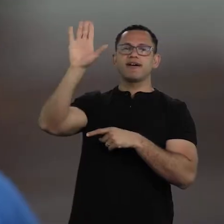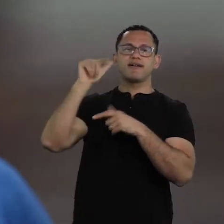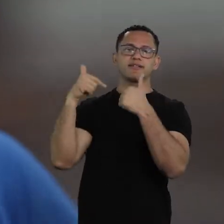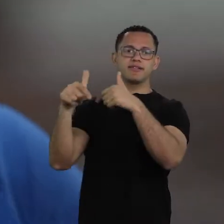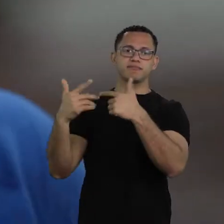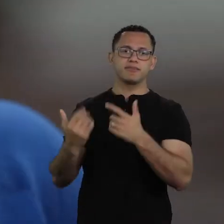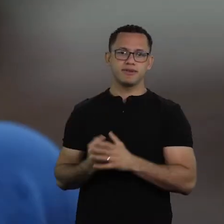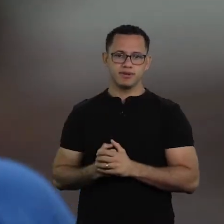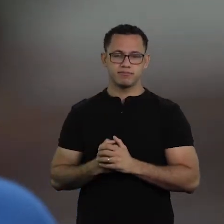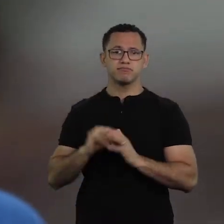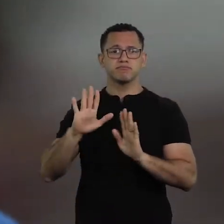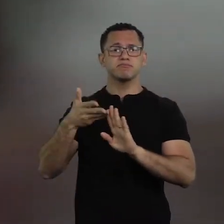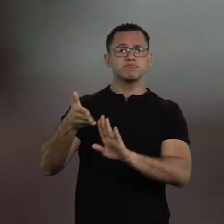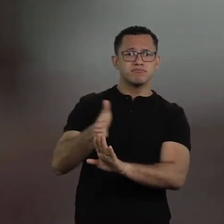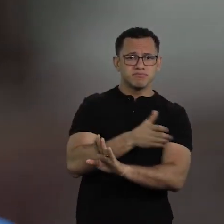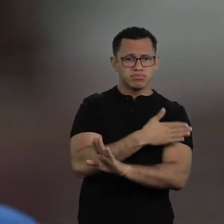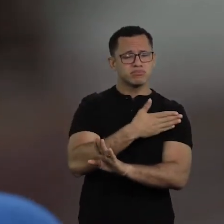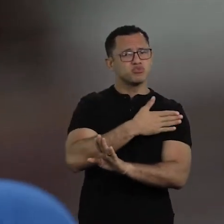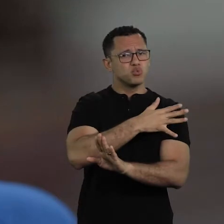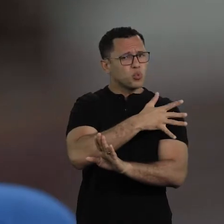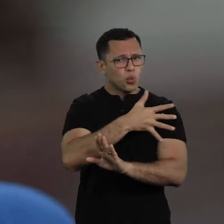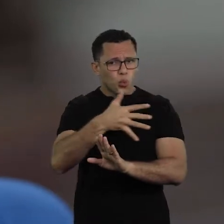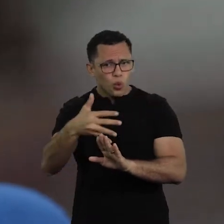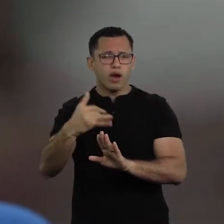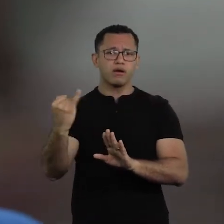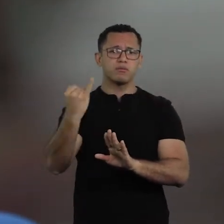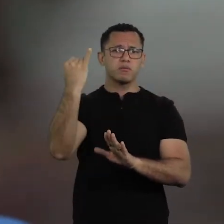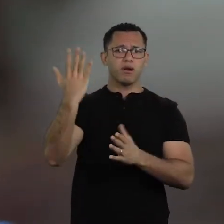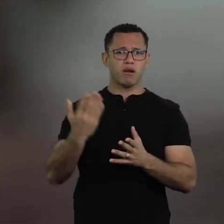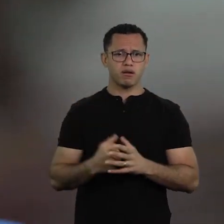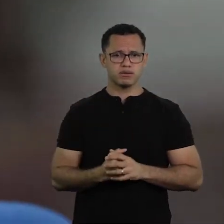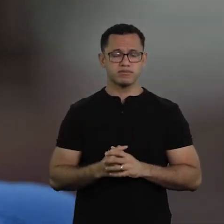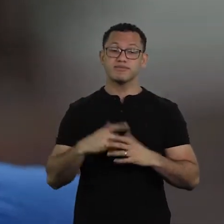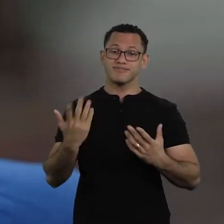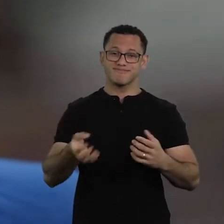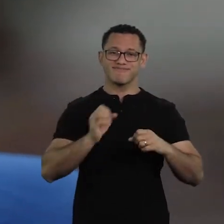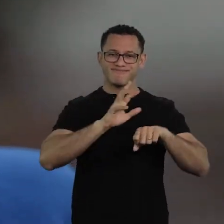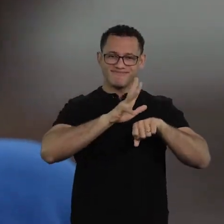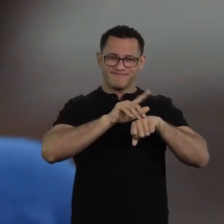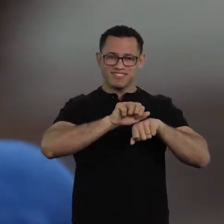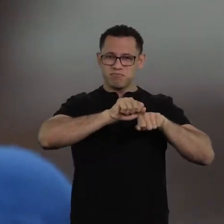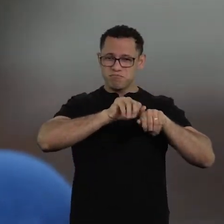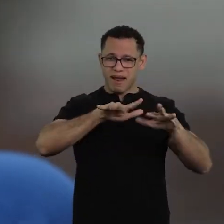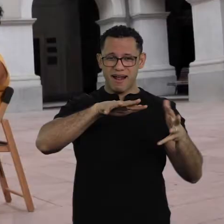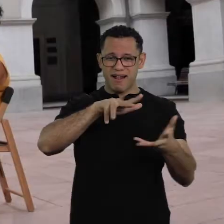and it's essential for them, right? And the pandemic, I mean, well...